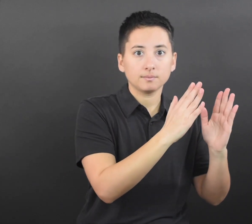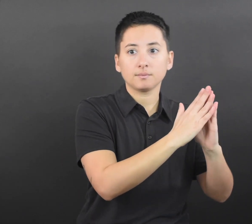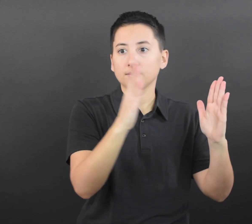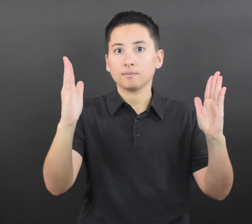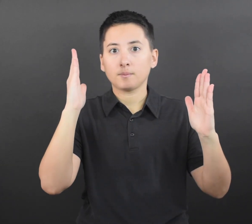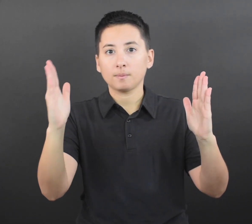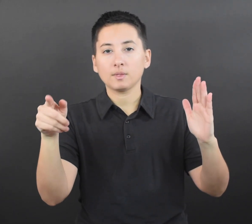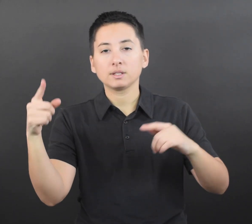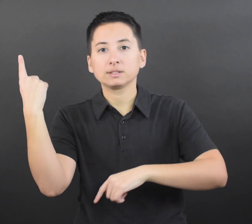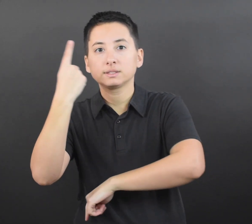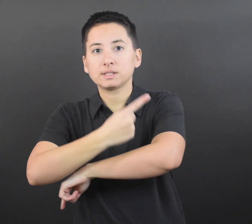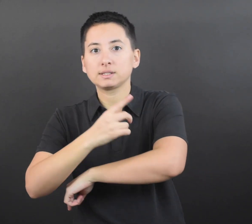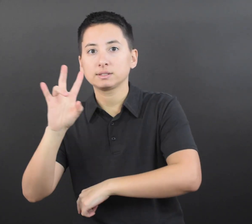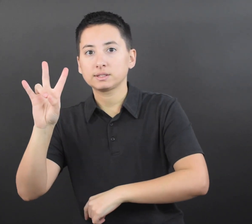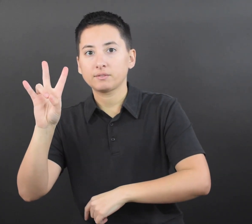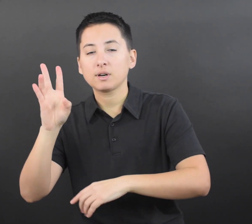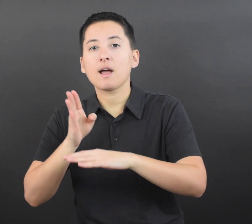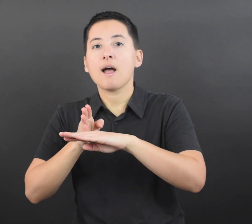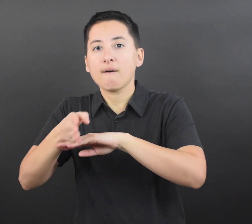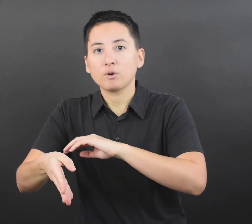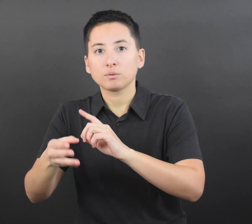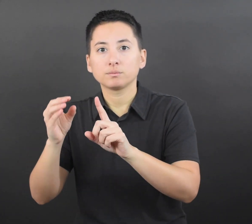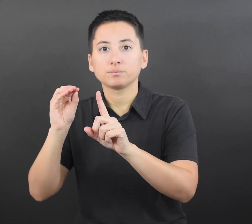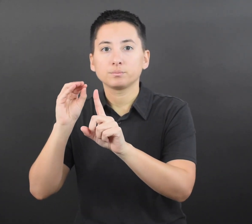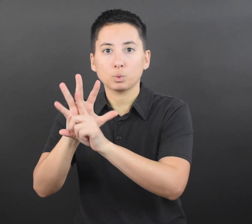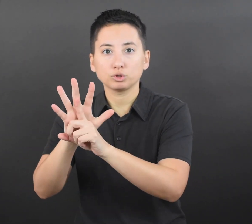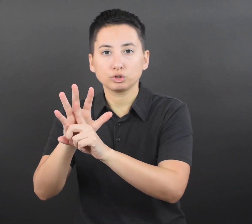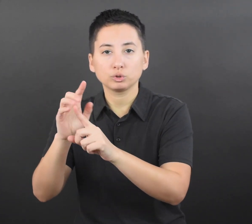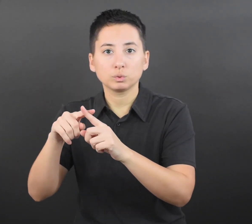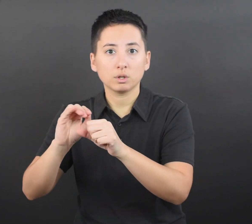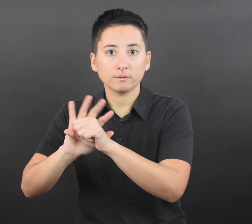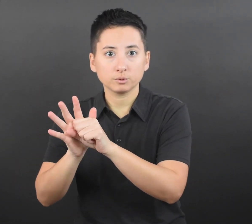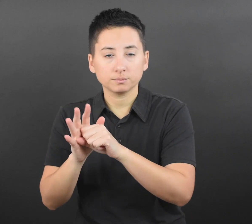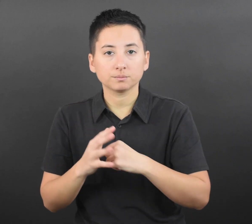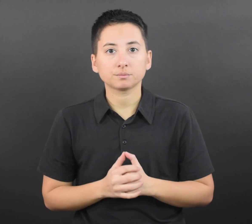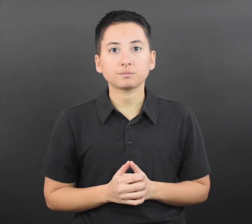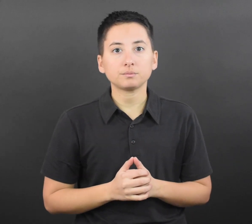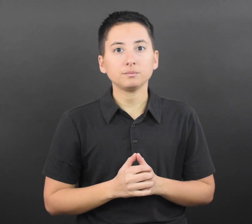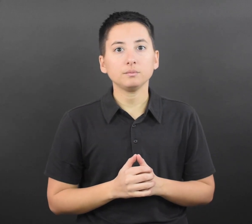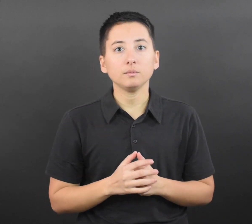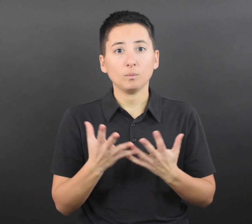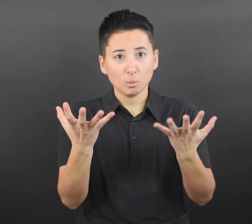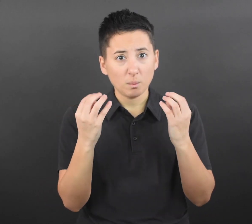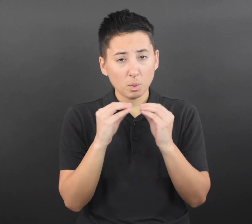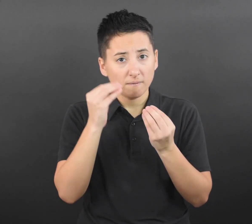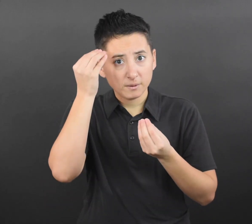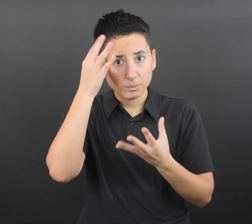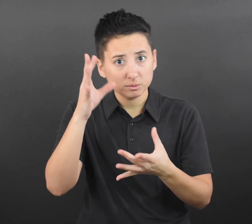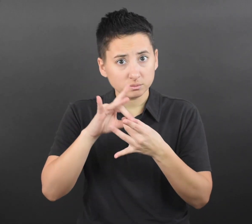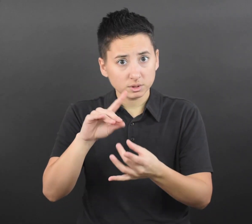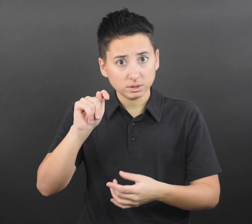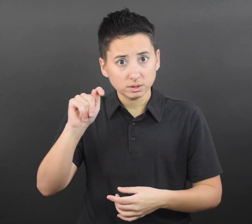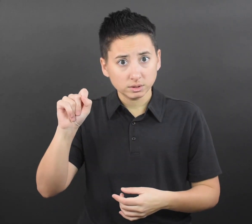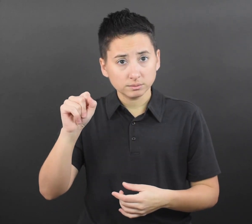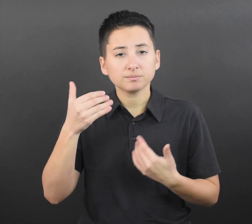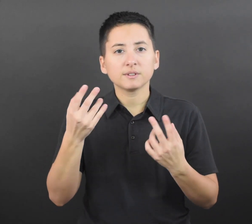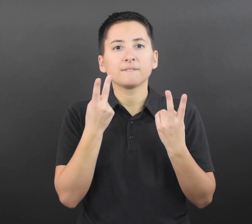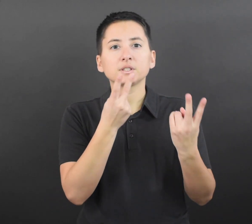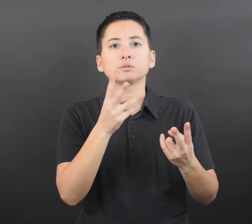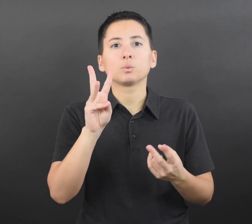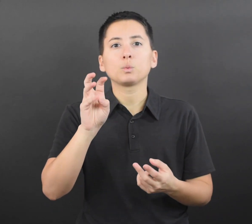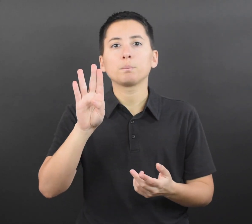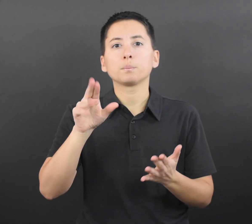the last test occurring 5-7 days after last close contact with a person confirmed with COVID-19.